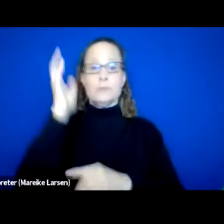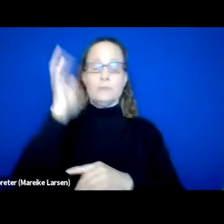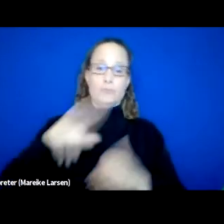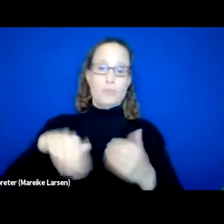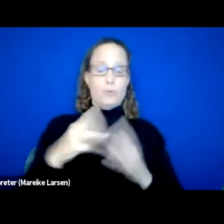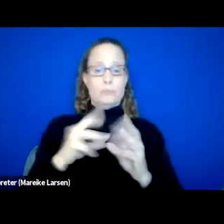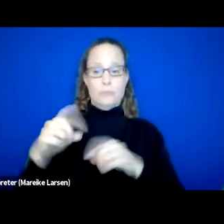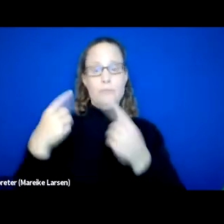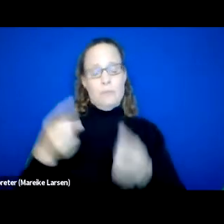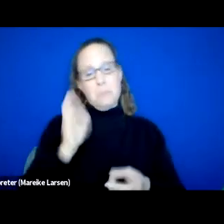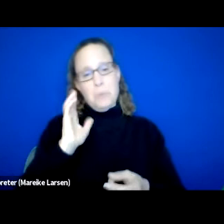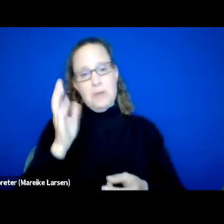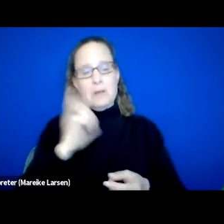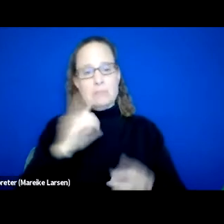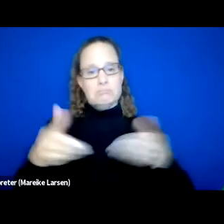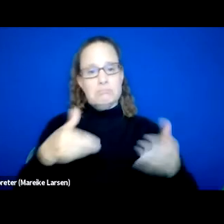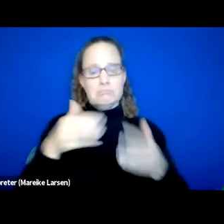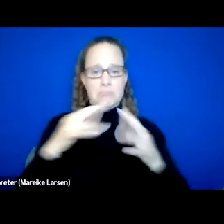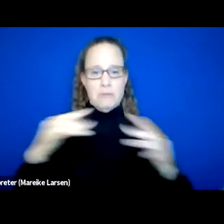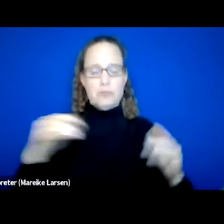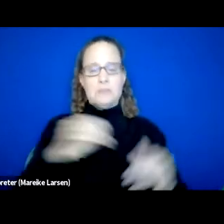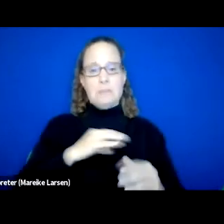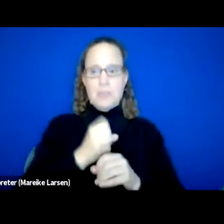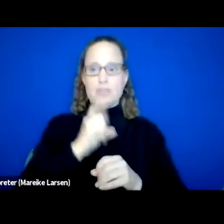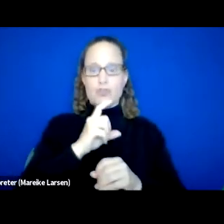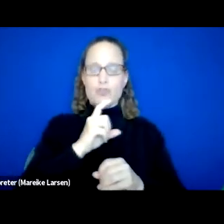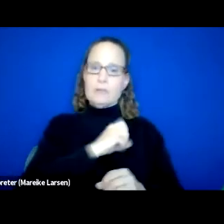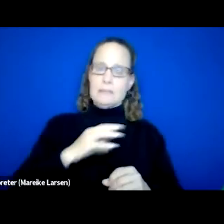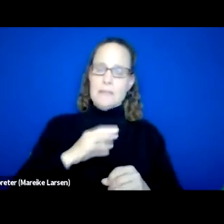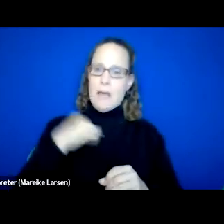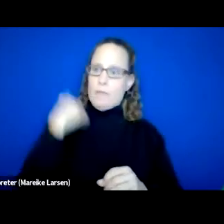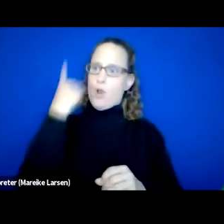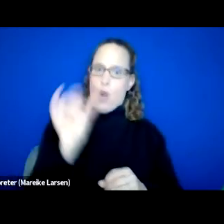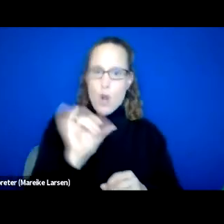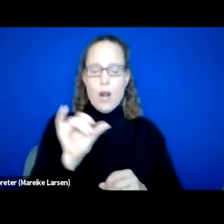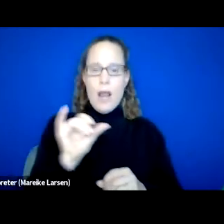and will continue to do making sure the staff are reflective of the population served